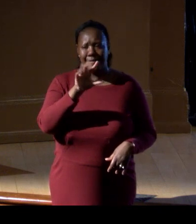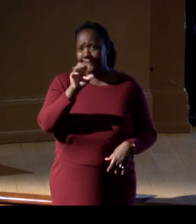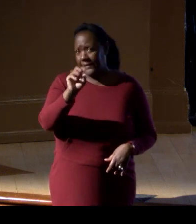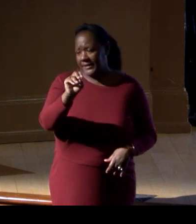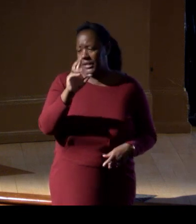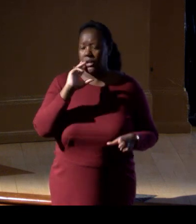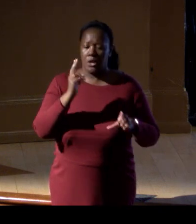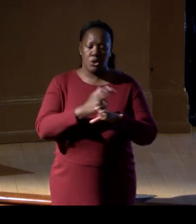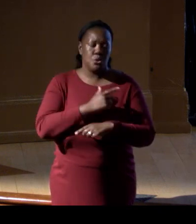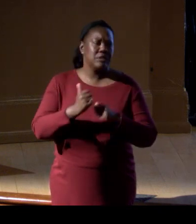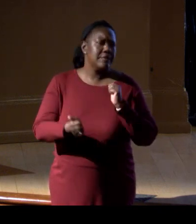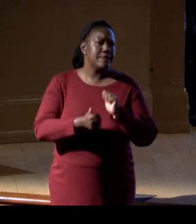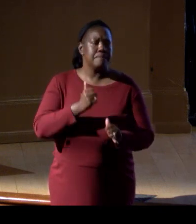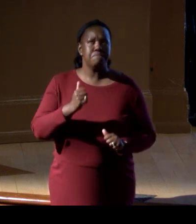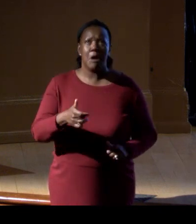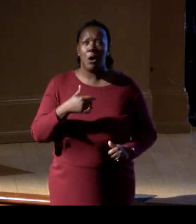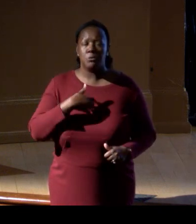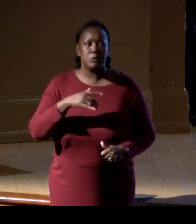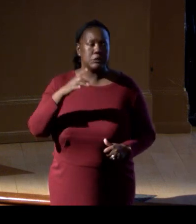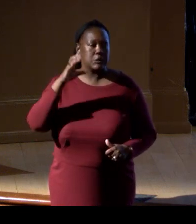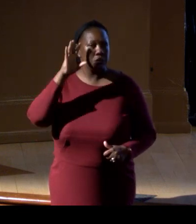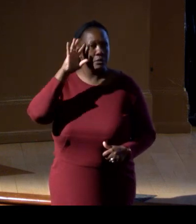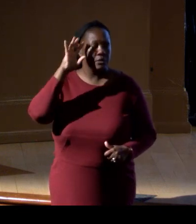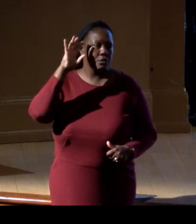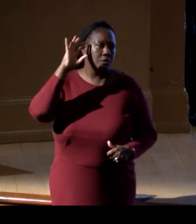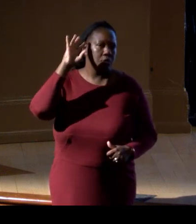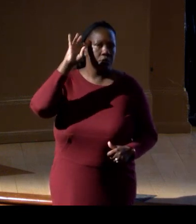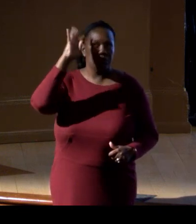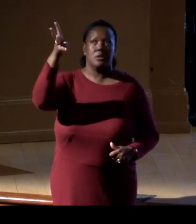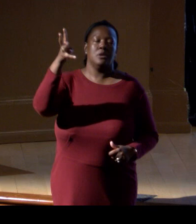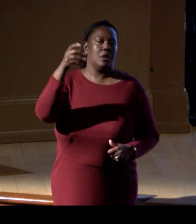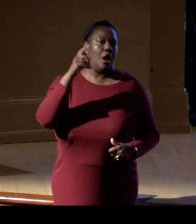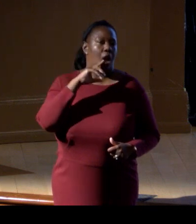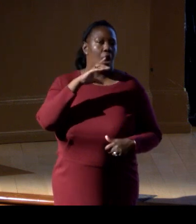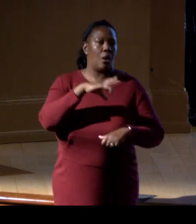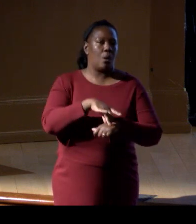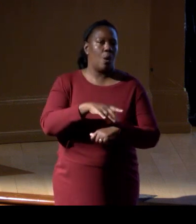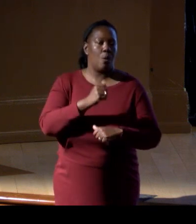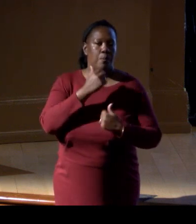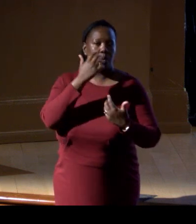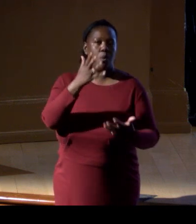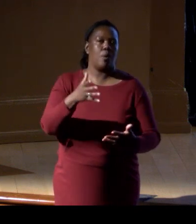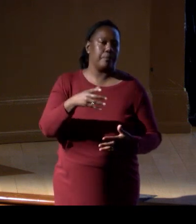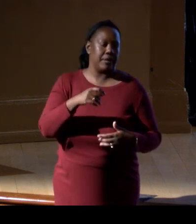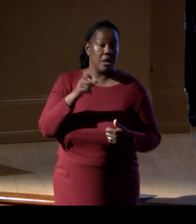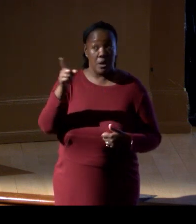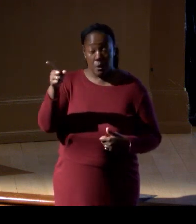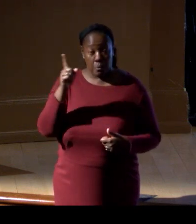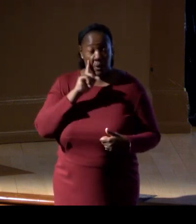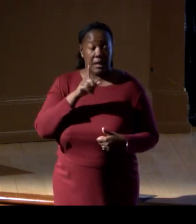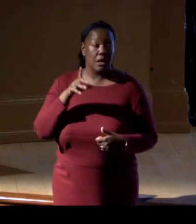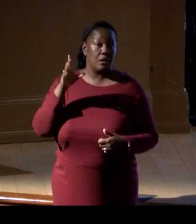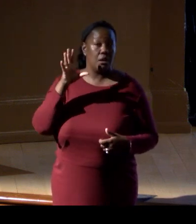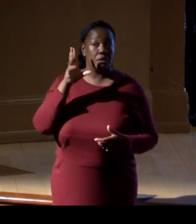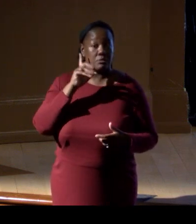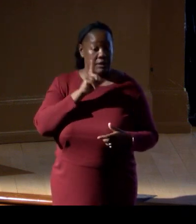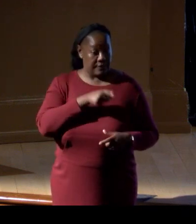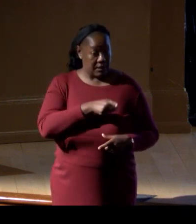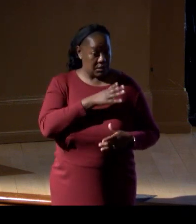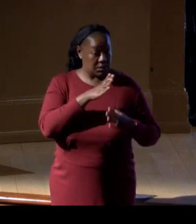global warming scenario. And we found that of the top priorities, the top 10% of areas that need to be protected now,